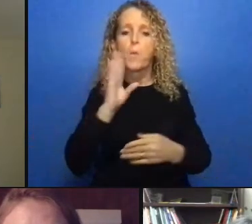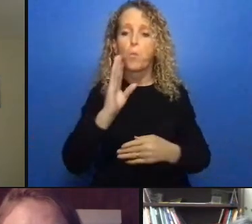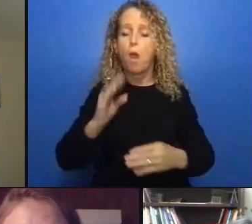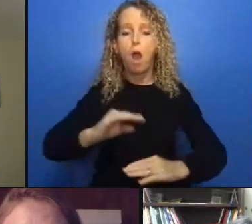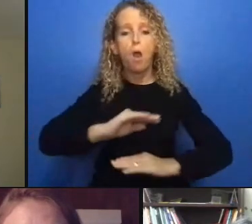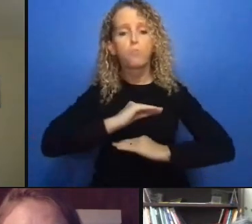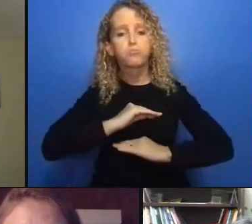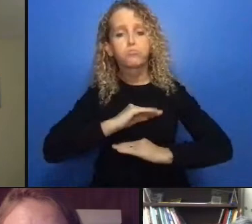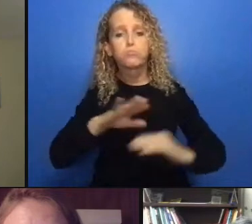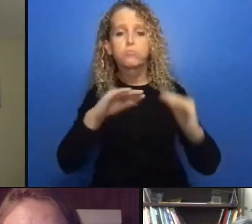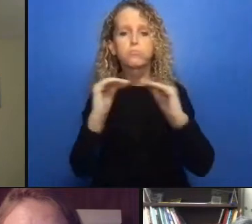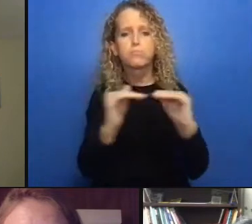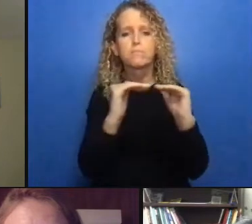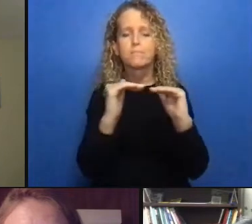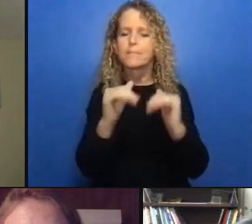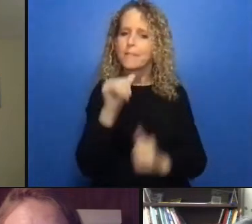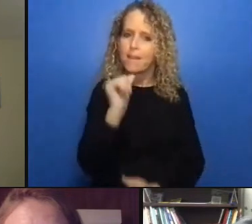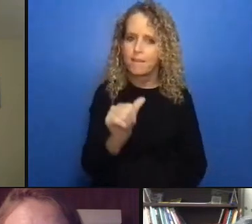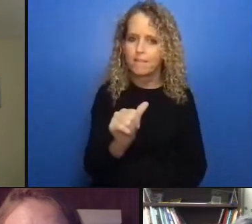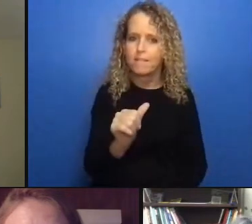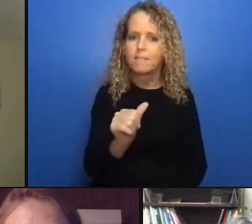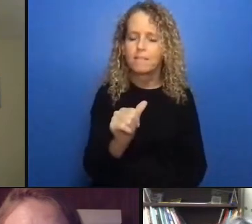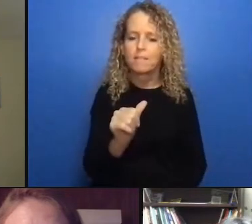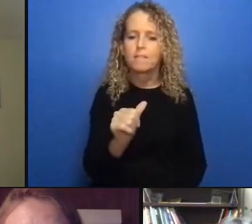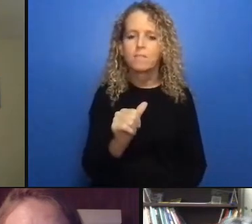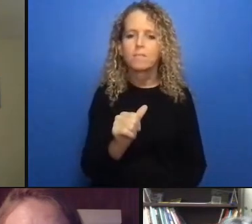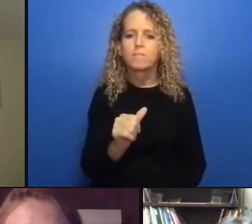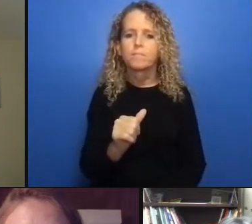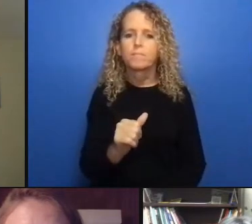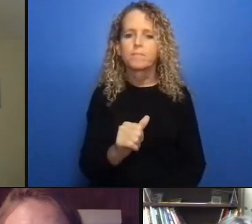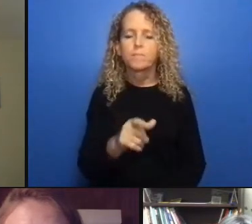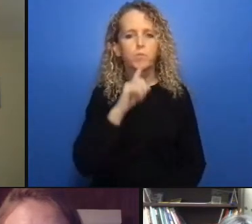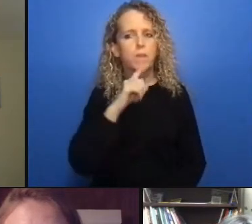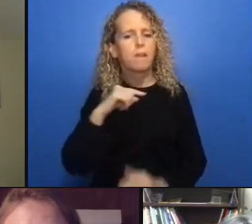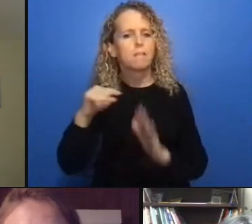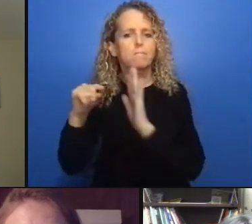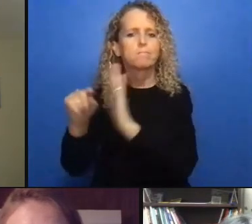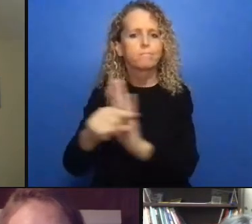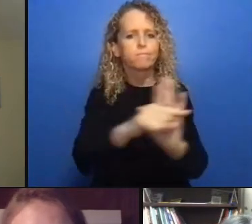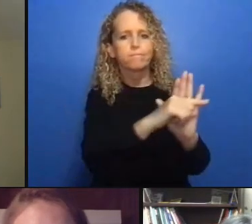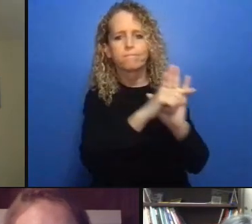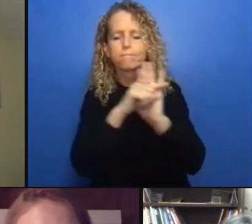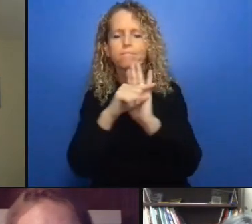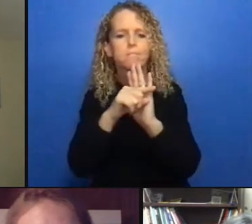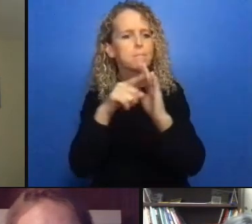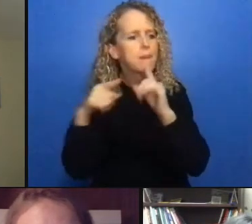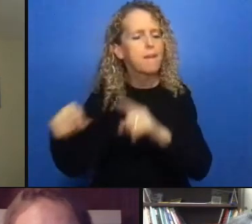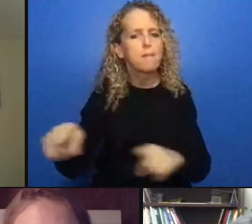be interested in Adelina 's comment is pre-trial incarceration so that like like we all recognize